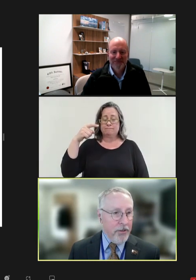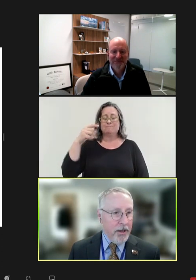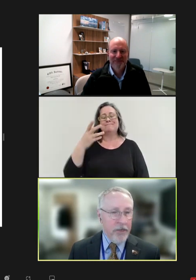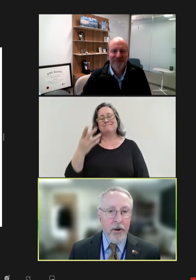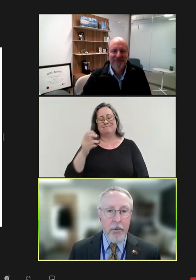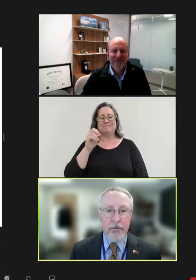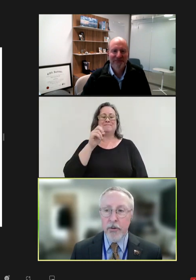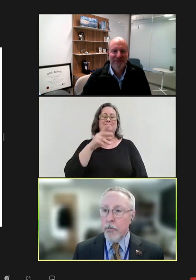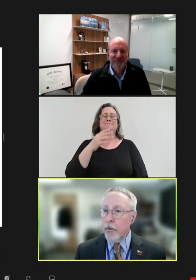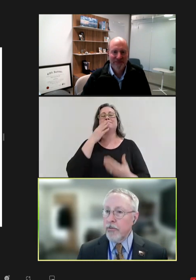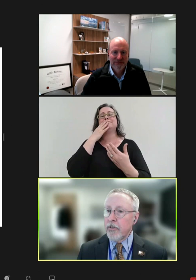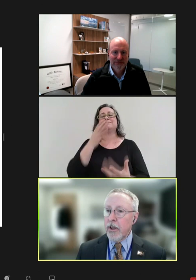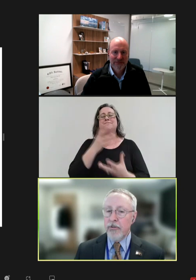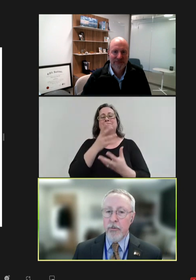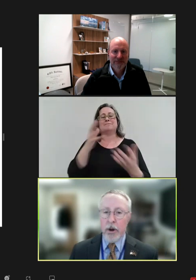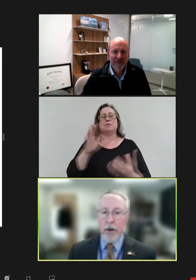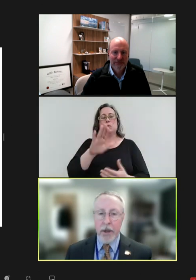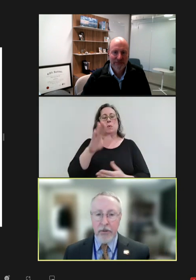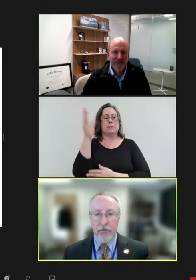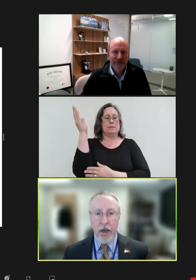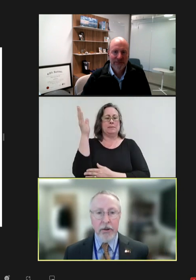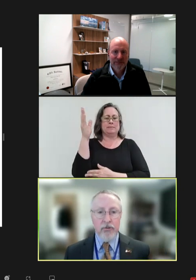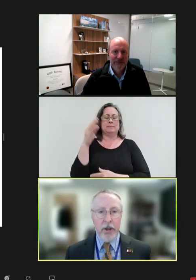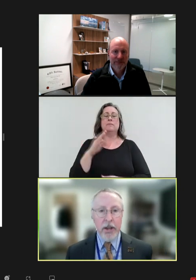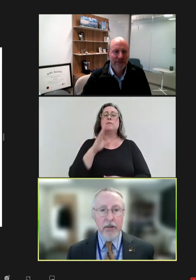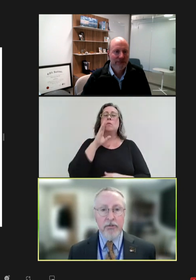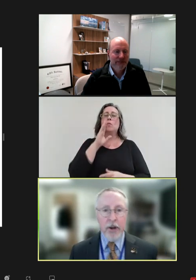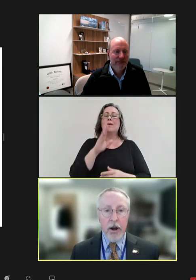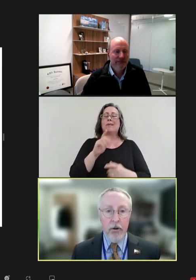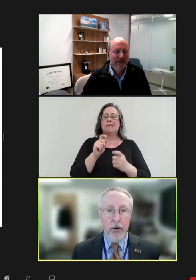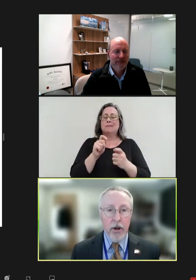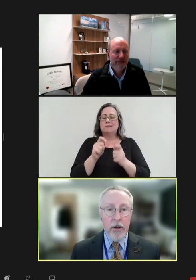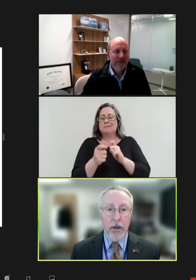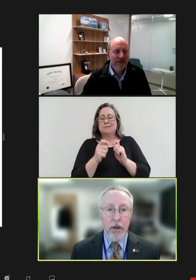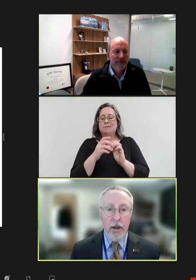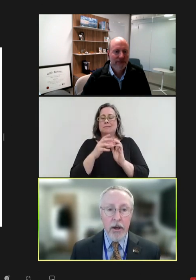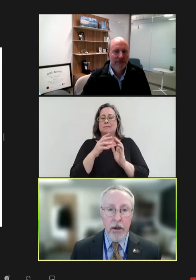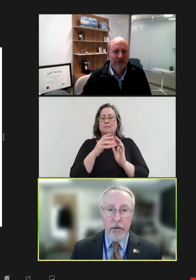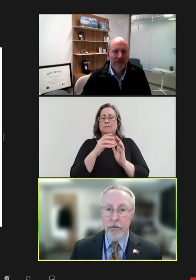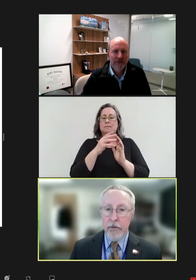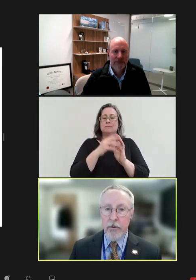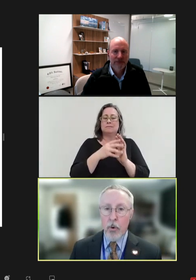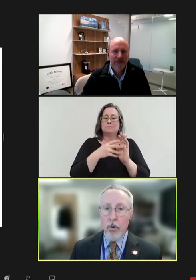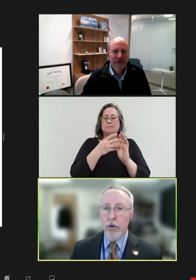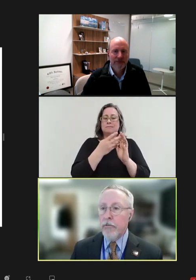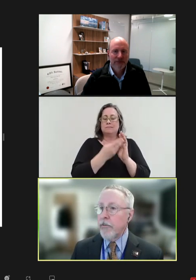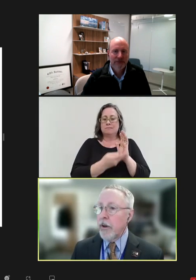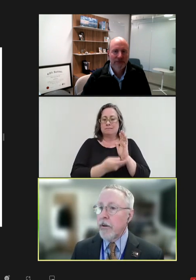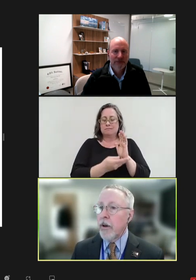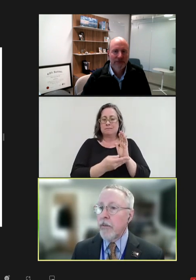thank you very much for your presentation. We're going to make a slight change in our order of